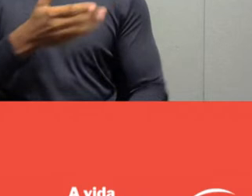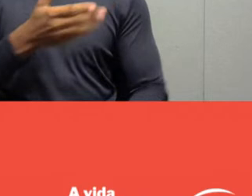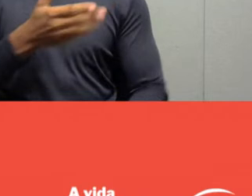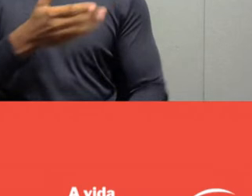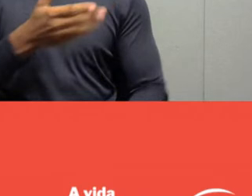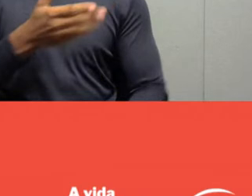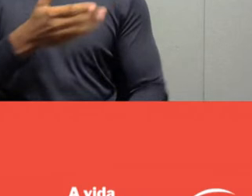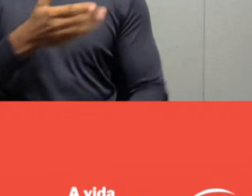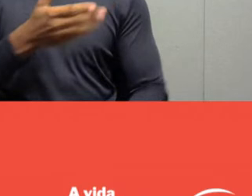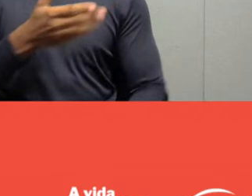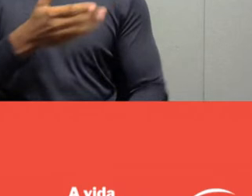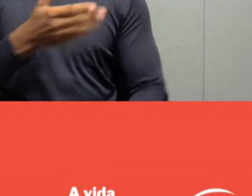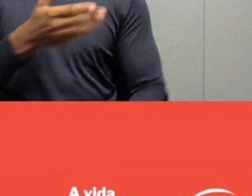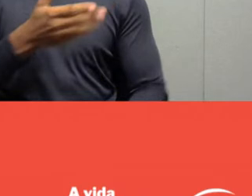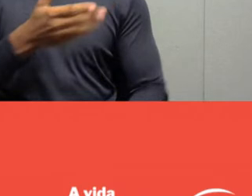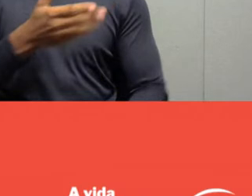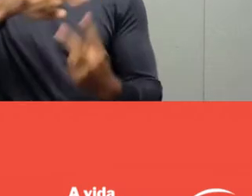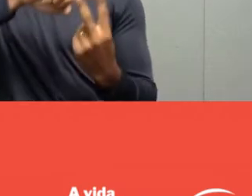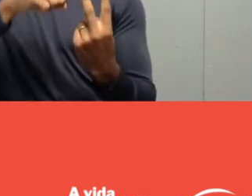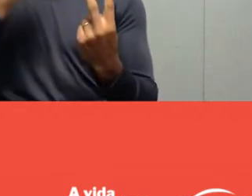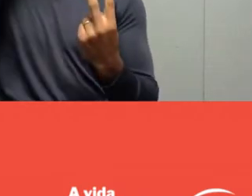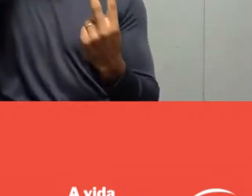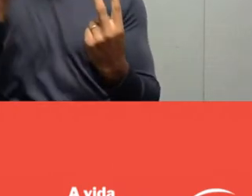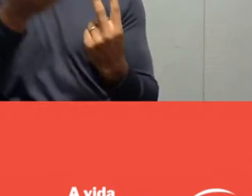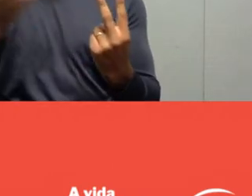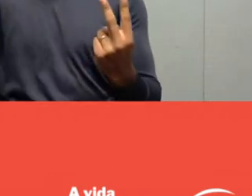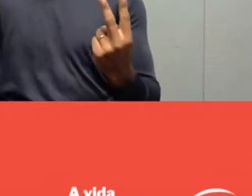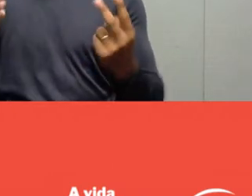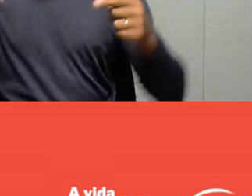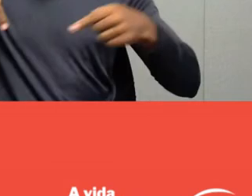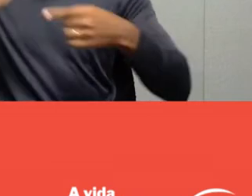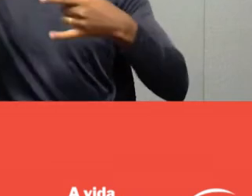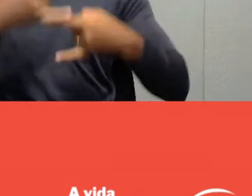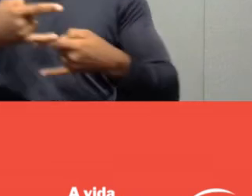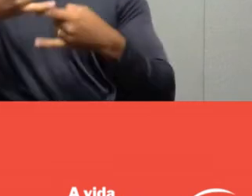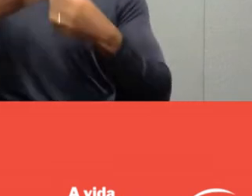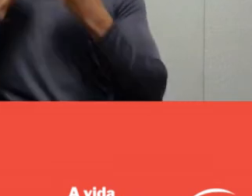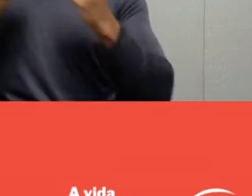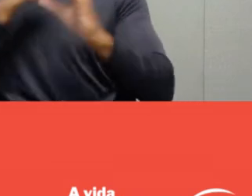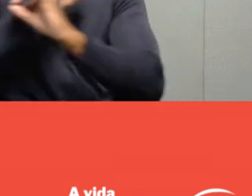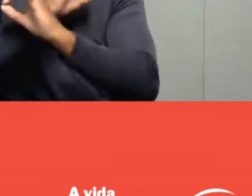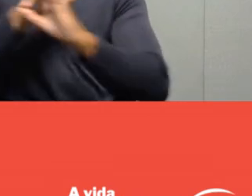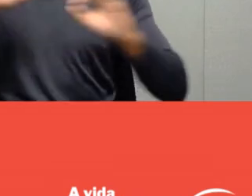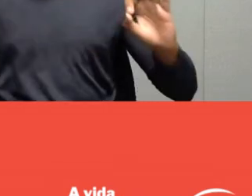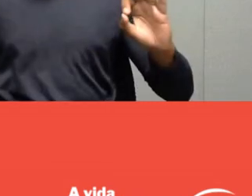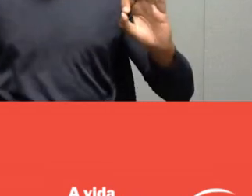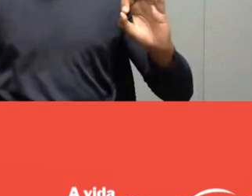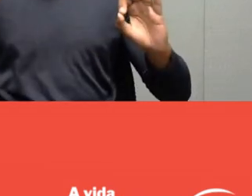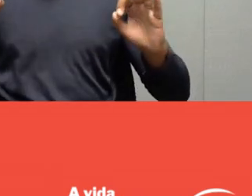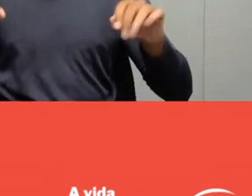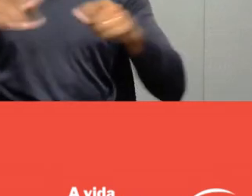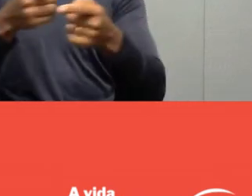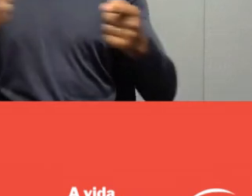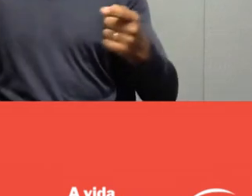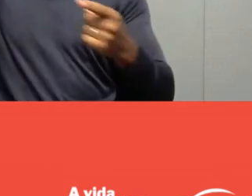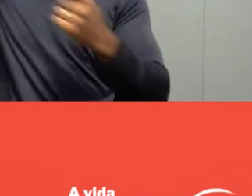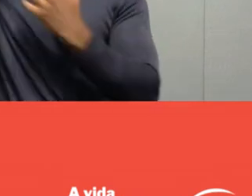May everyone watch an excellent livestream, have an excellent moment of reflection on the theme of leisure,